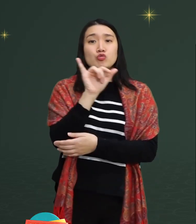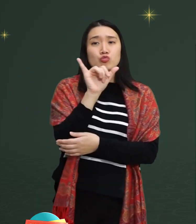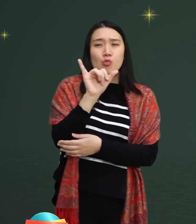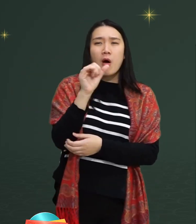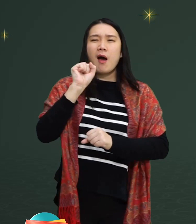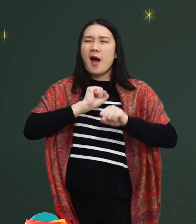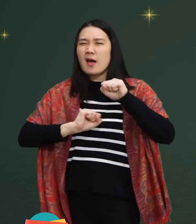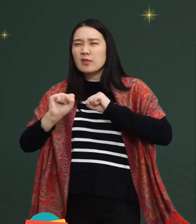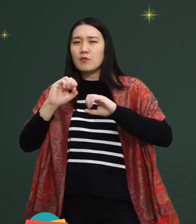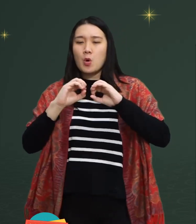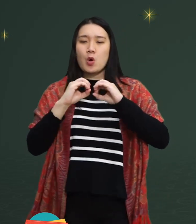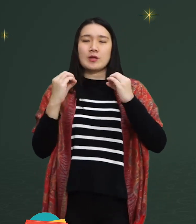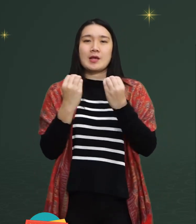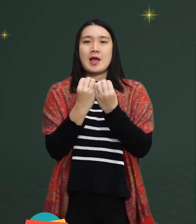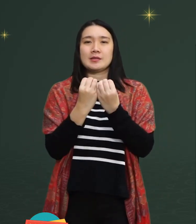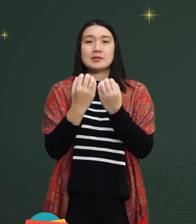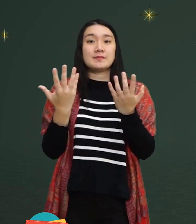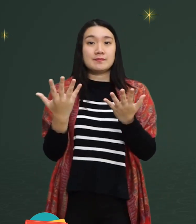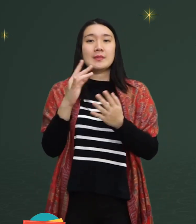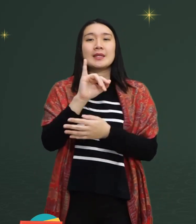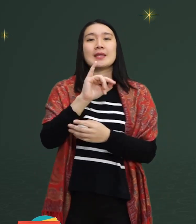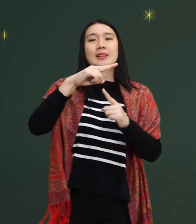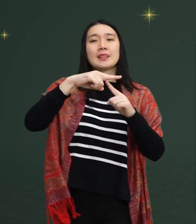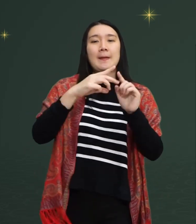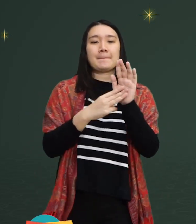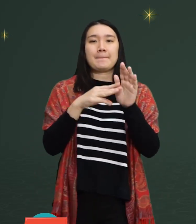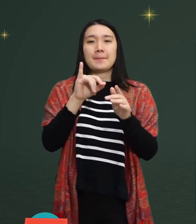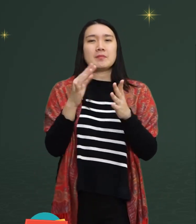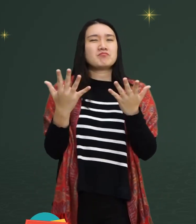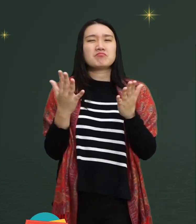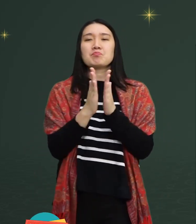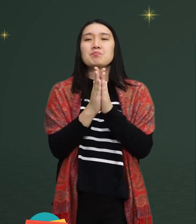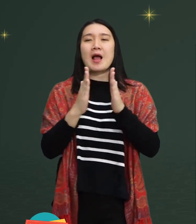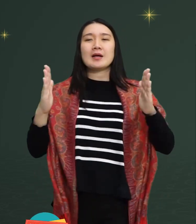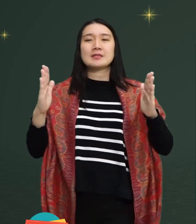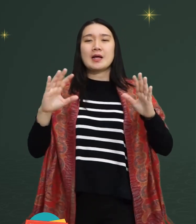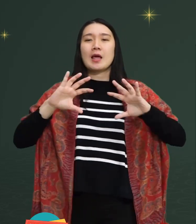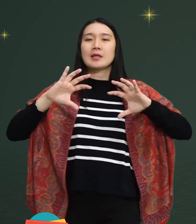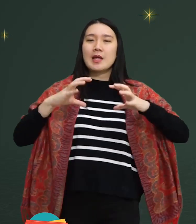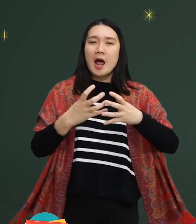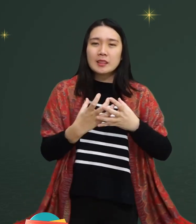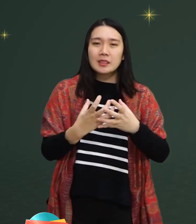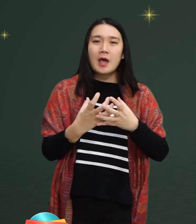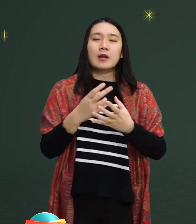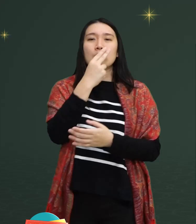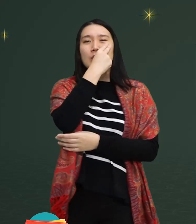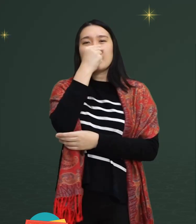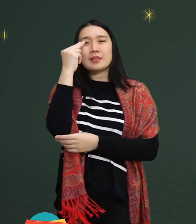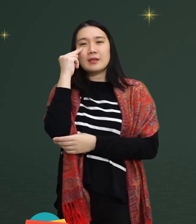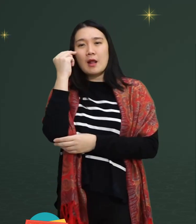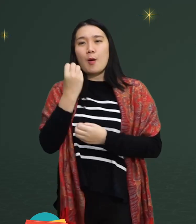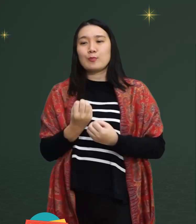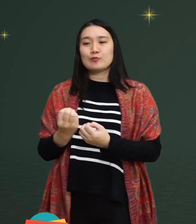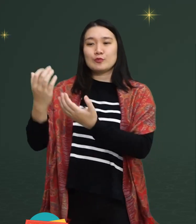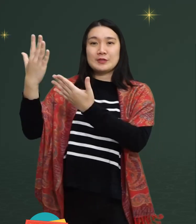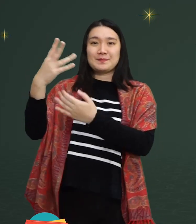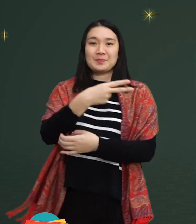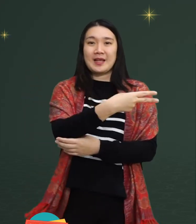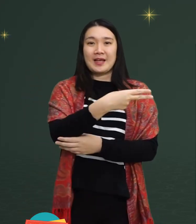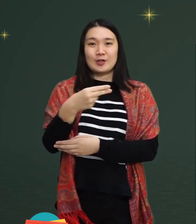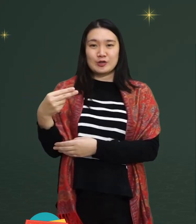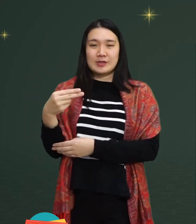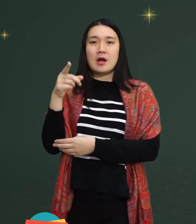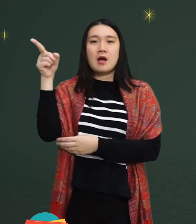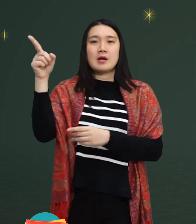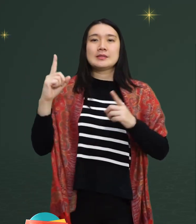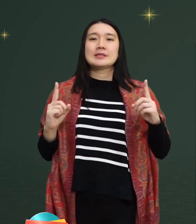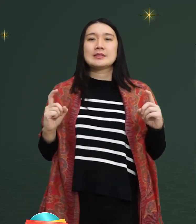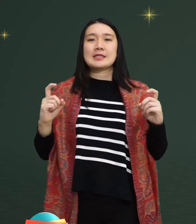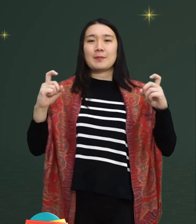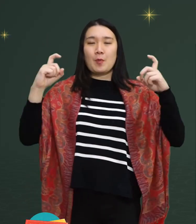he is also active in the ITMI organization (Indonesian Muslim Blind Association in Cirebon).